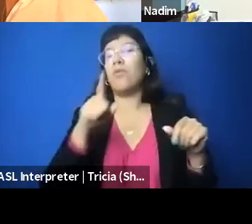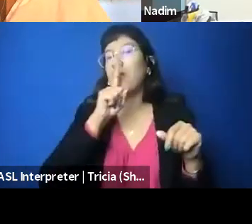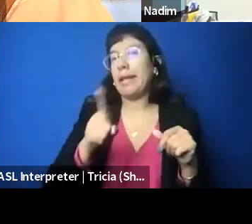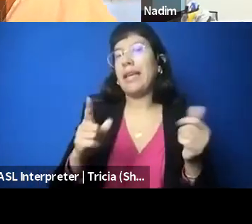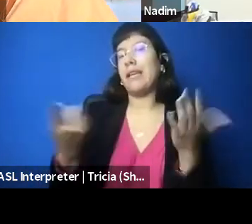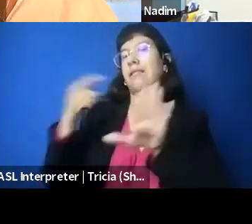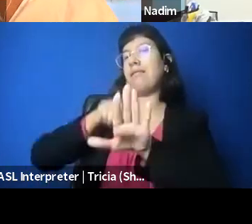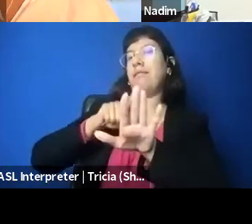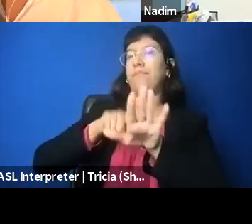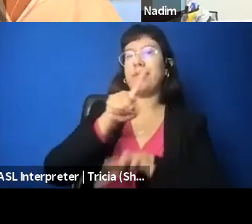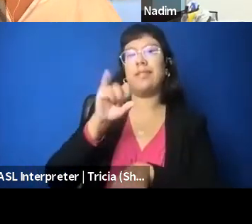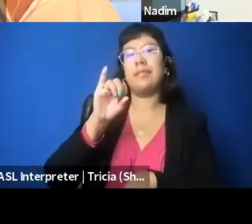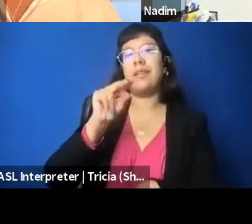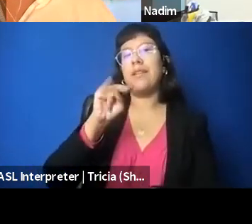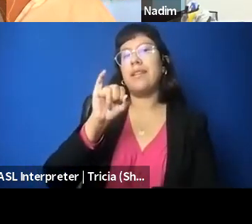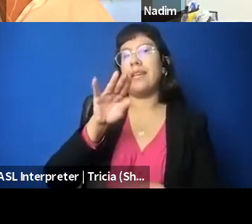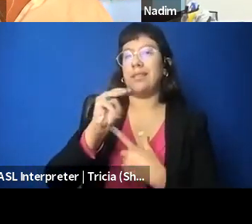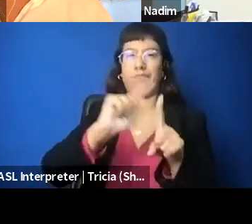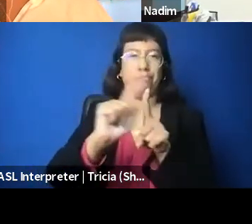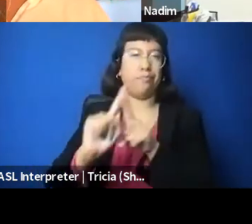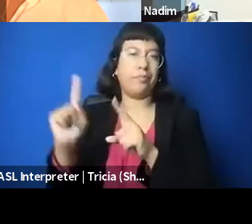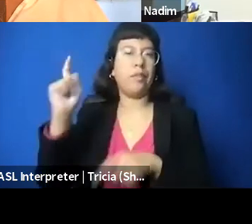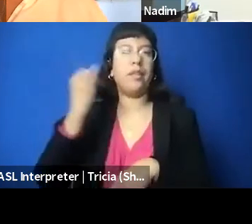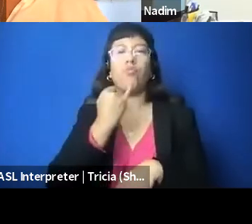And in the other direction that we're seeing, again,